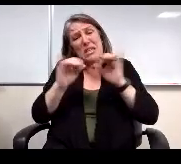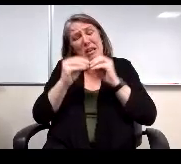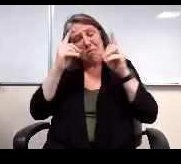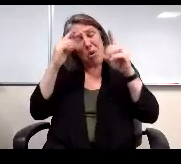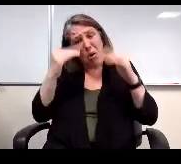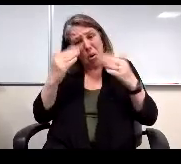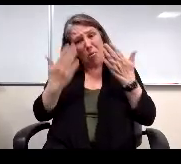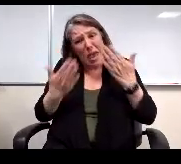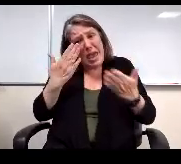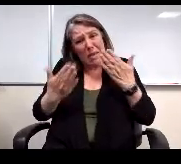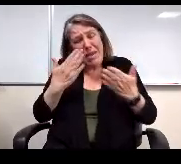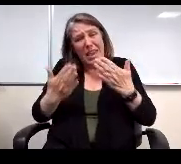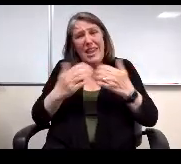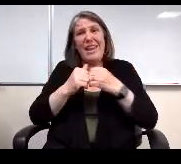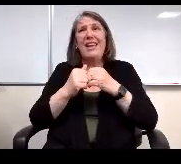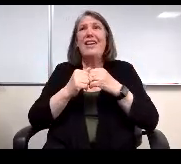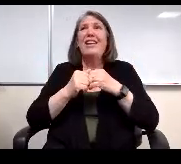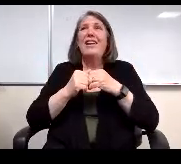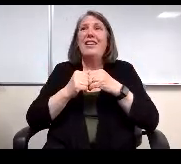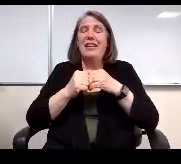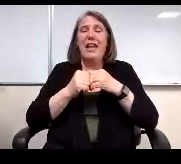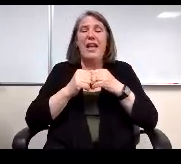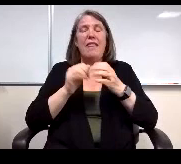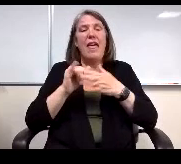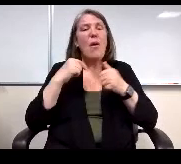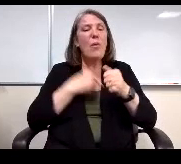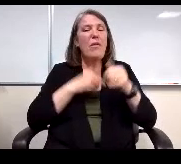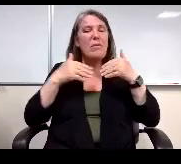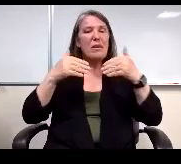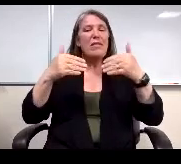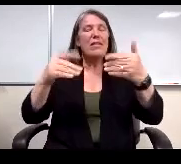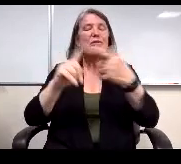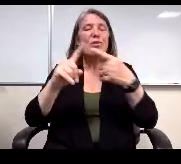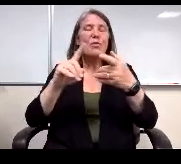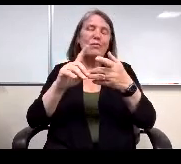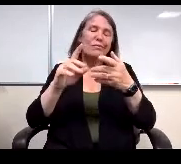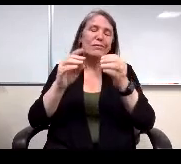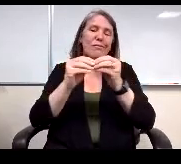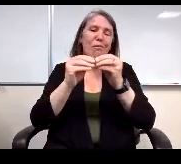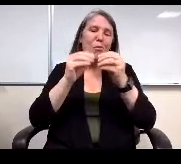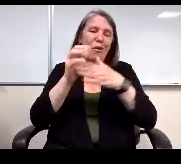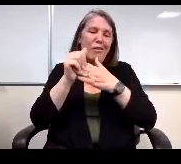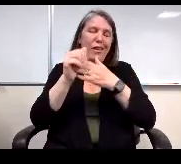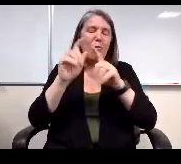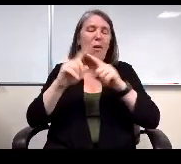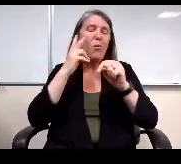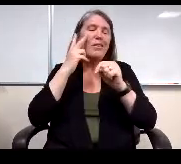moving along into a more normal year. So will be interesting to see if it changes at all next fall in any way,